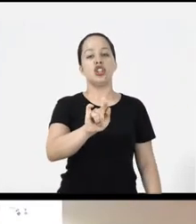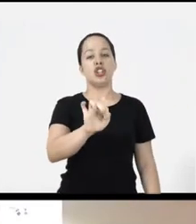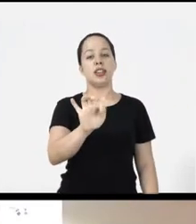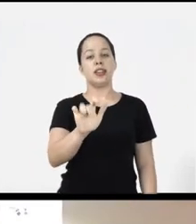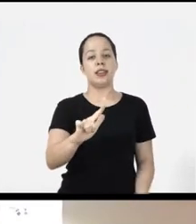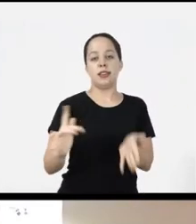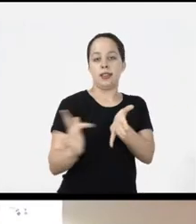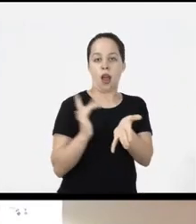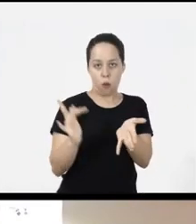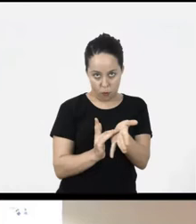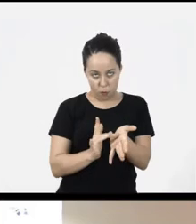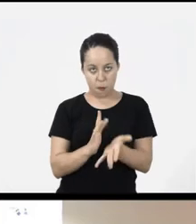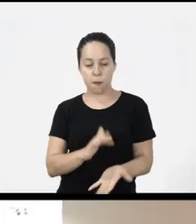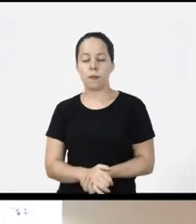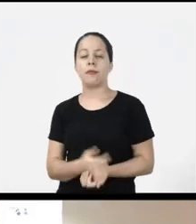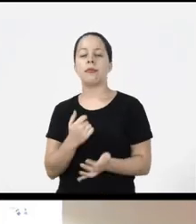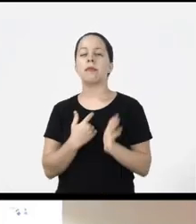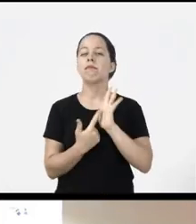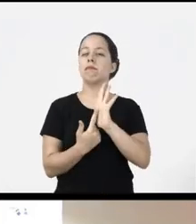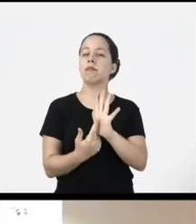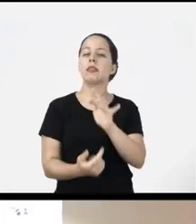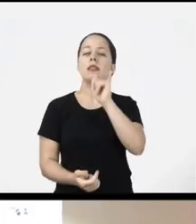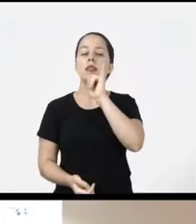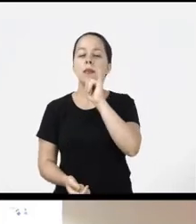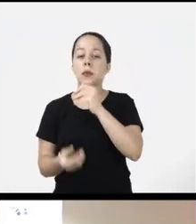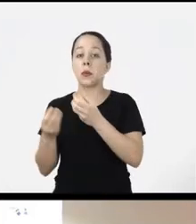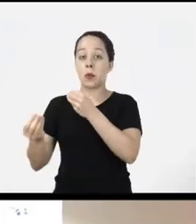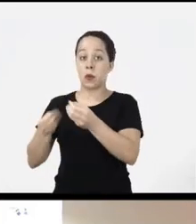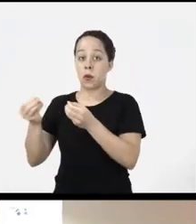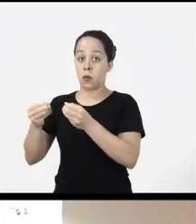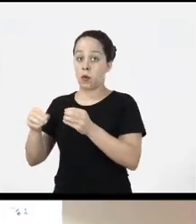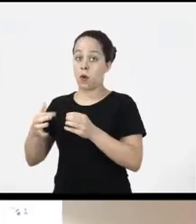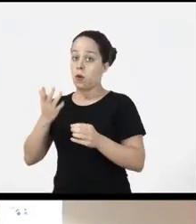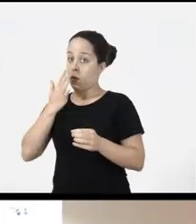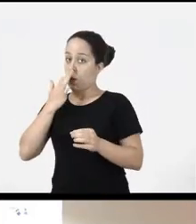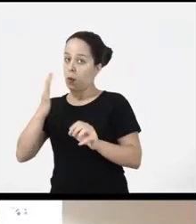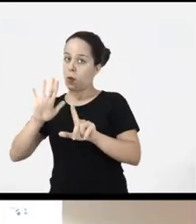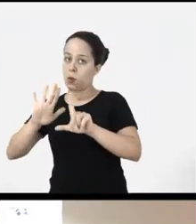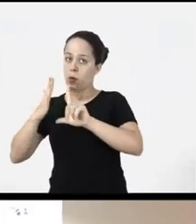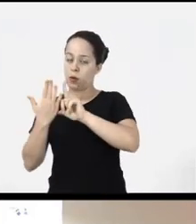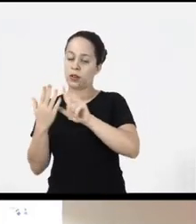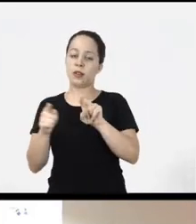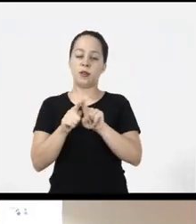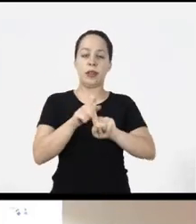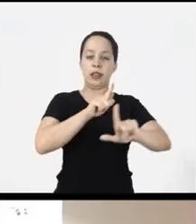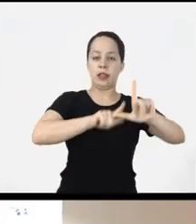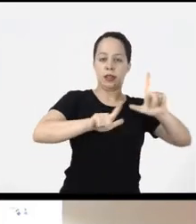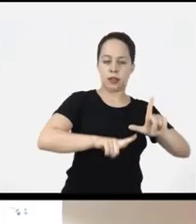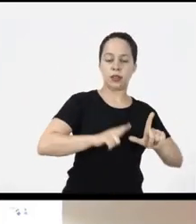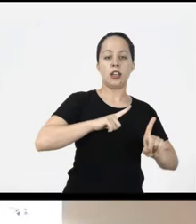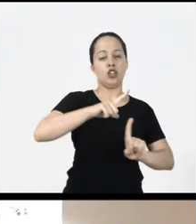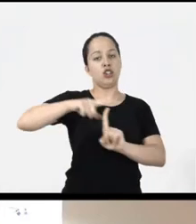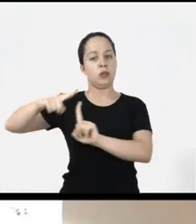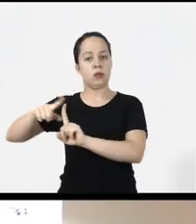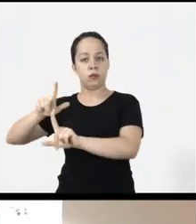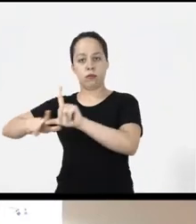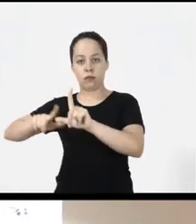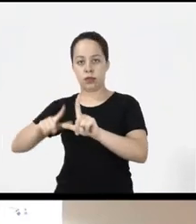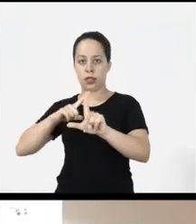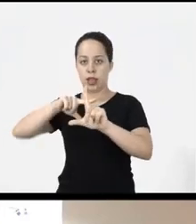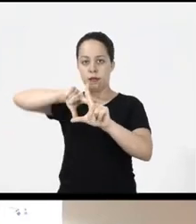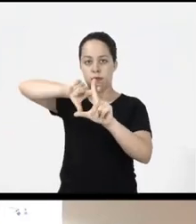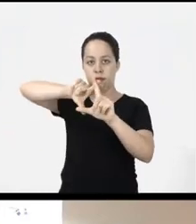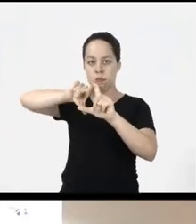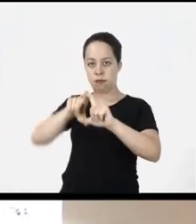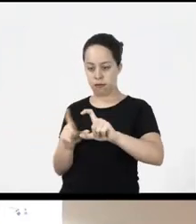bring examples of contrasts and fonts there are basically two types of fonts the serif fonts